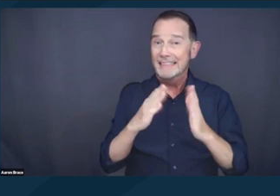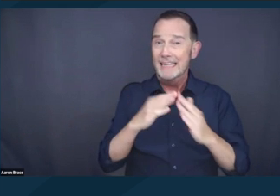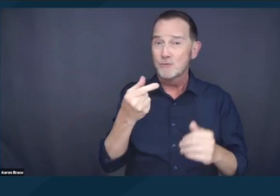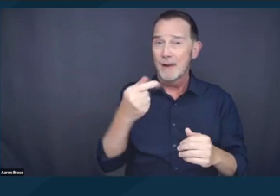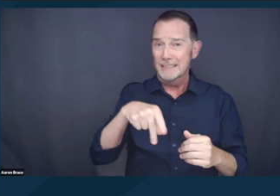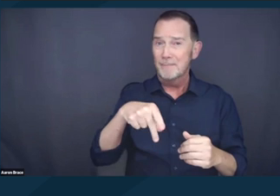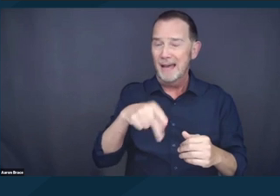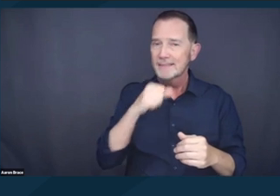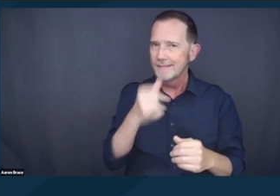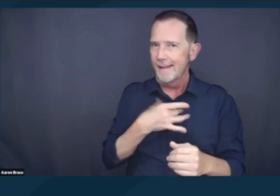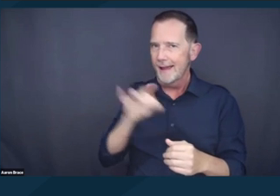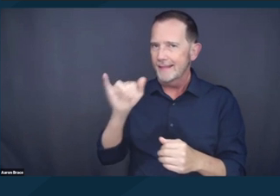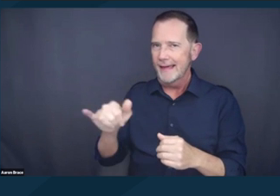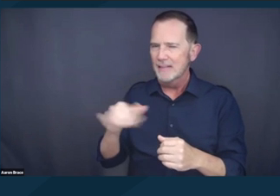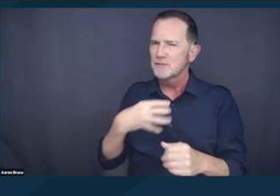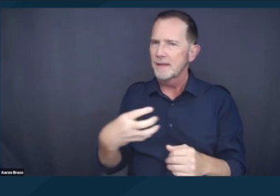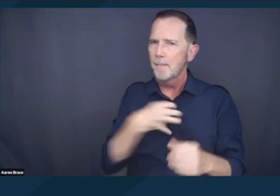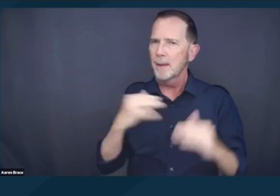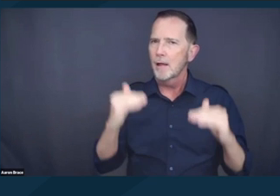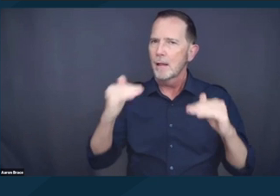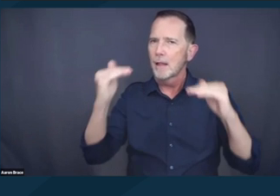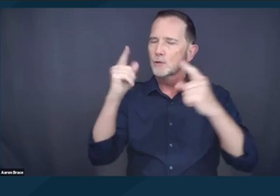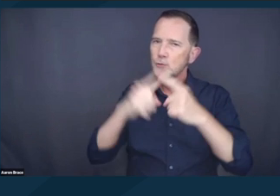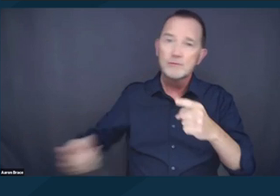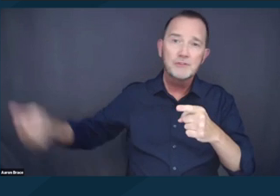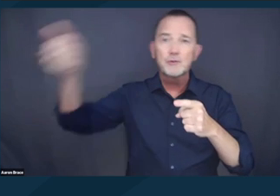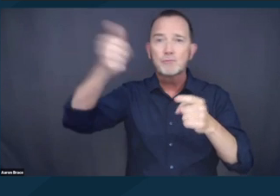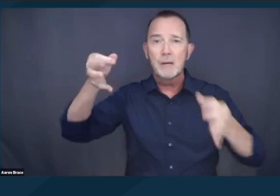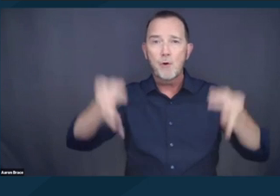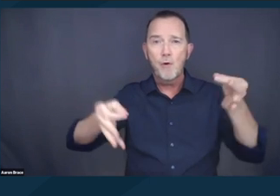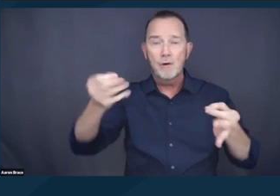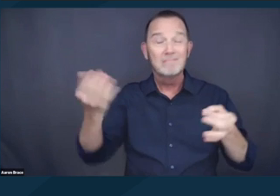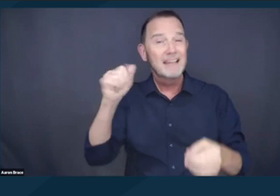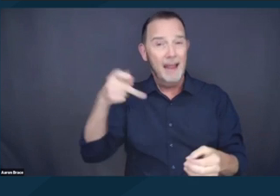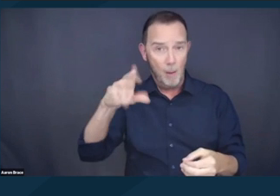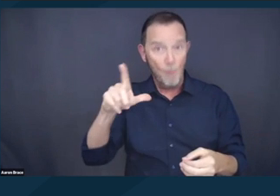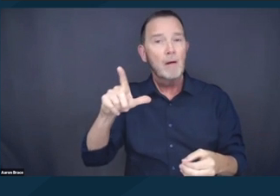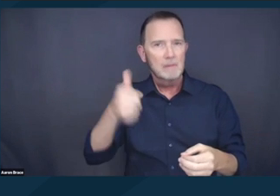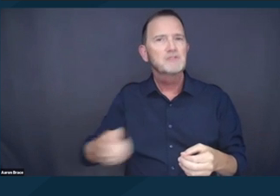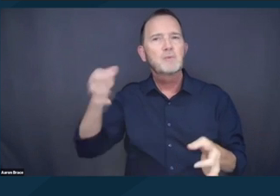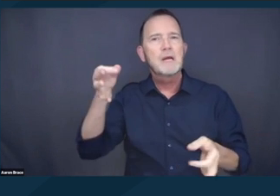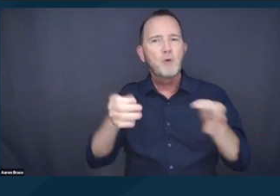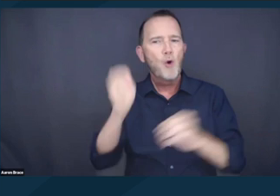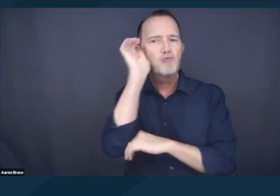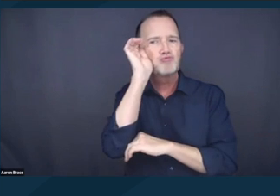and appealed it all the way to the Supreme Court, who heard the case this past April on April 22nd. Next slide.